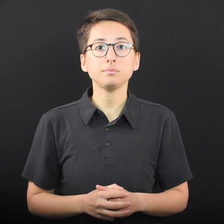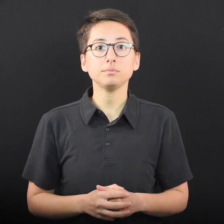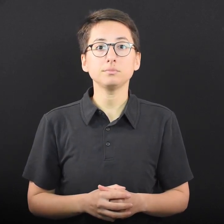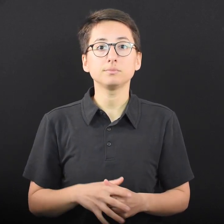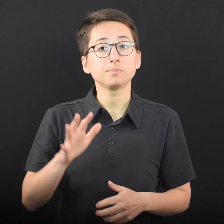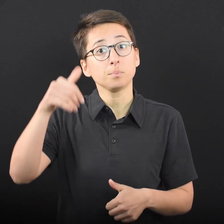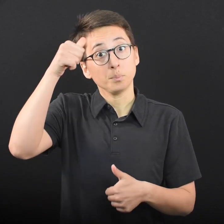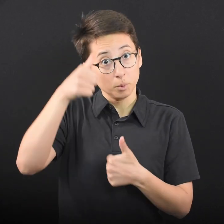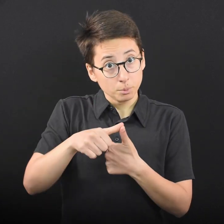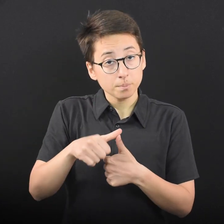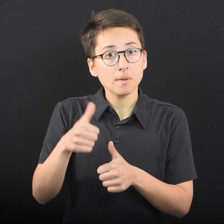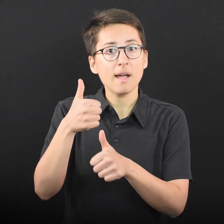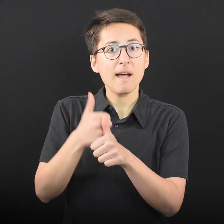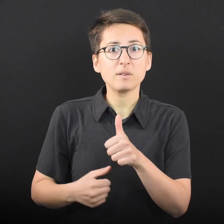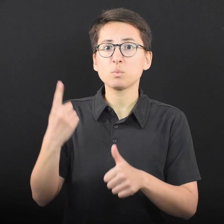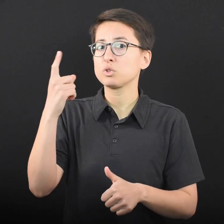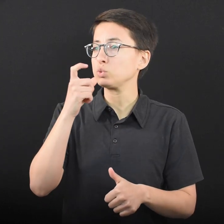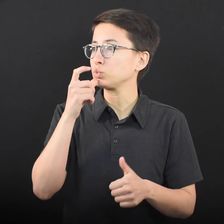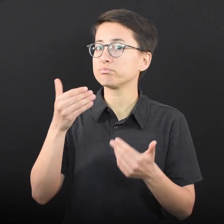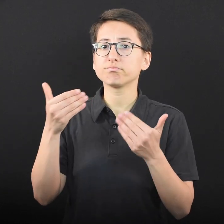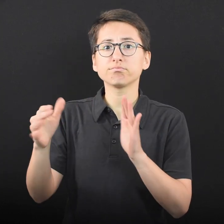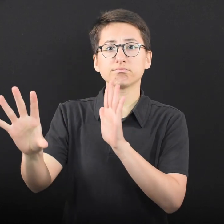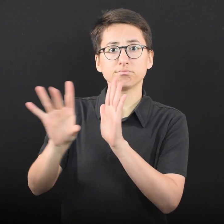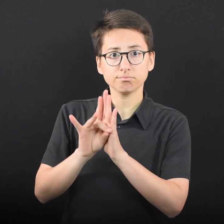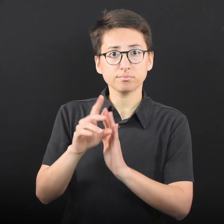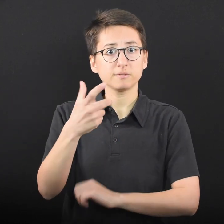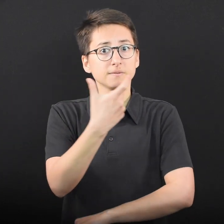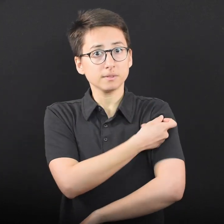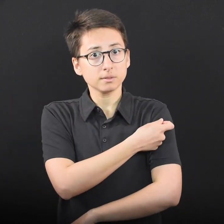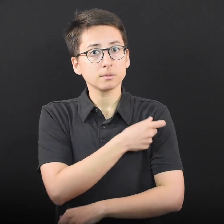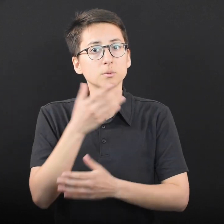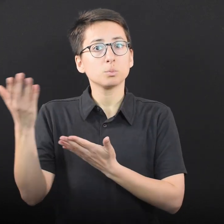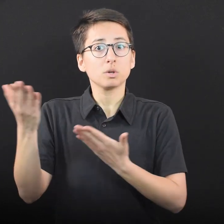Remember, every person who chooses to get vaccinated